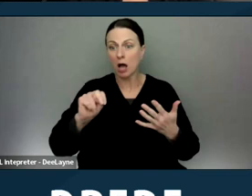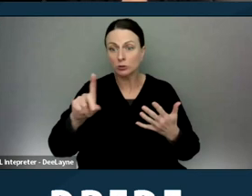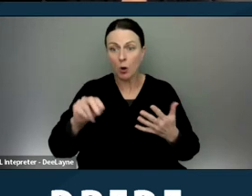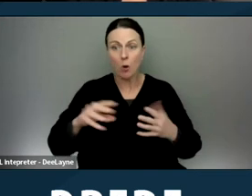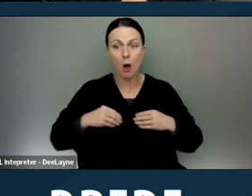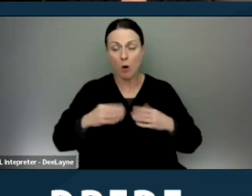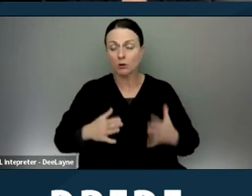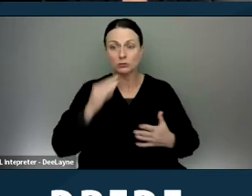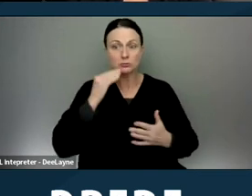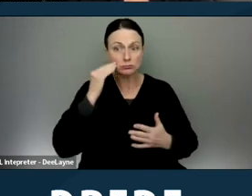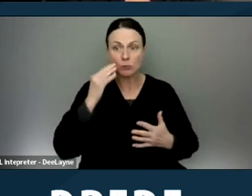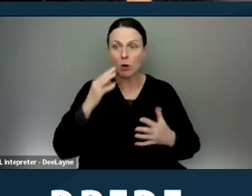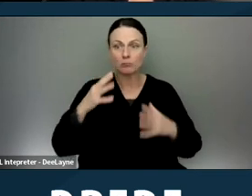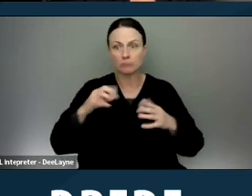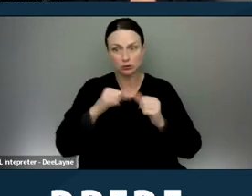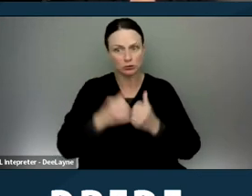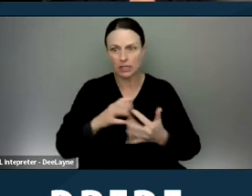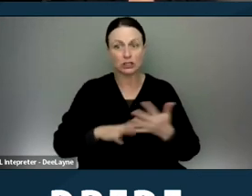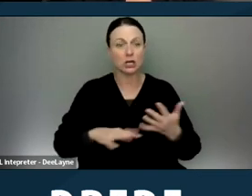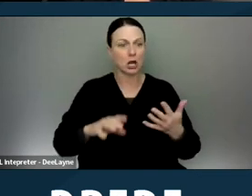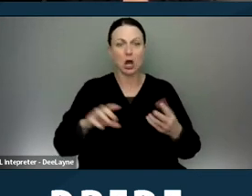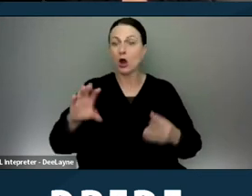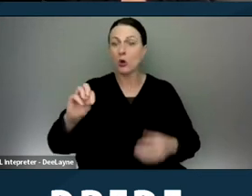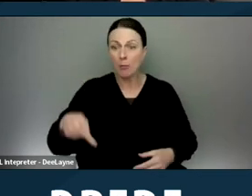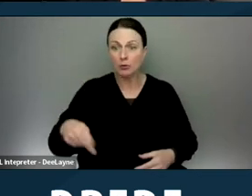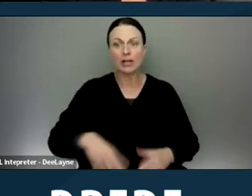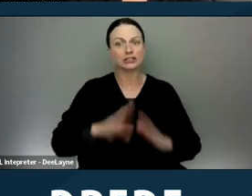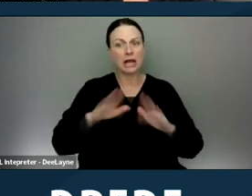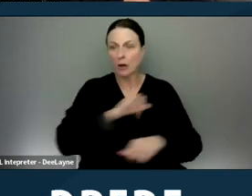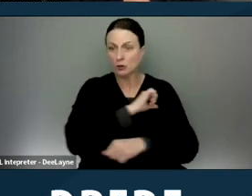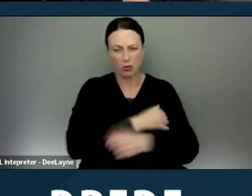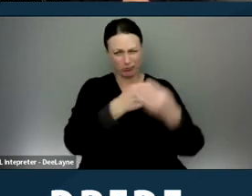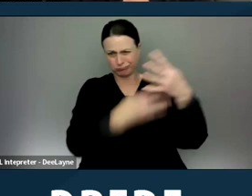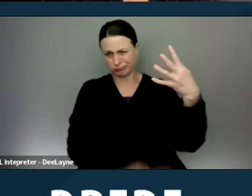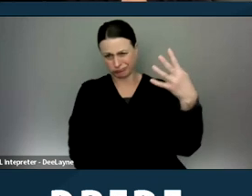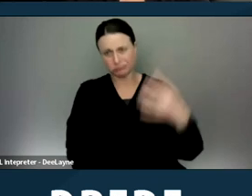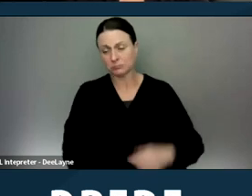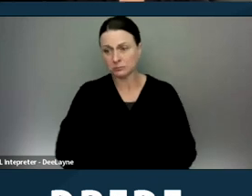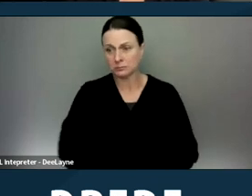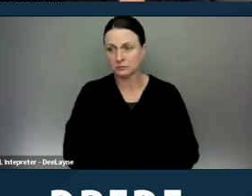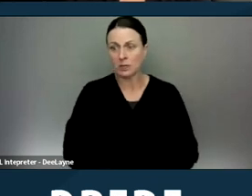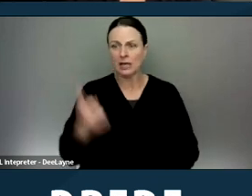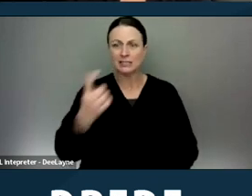corporations and housing authorities. And someone just posted in the Q&A